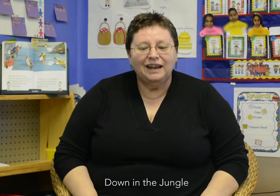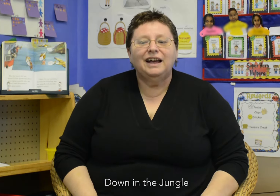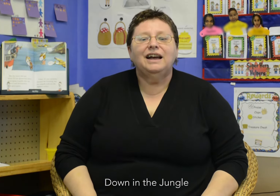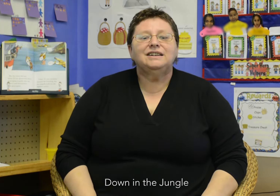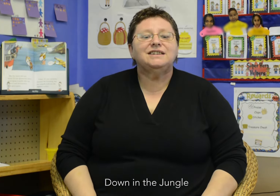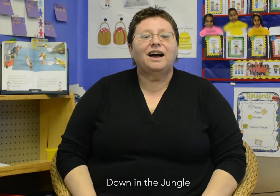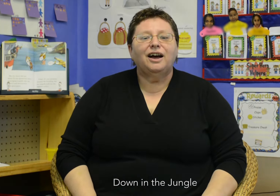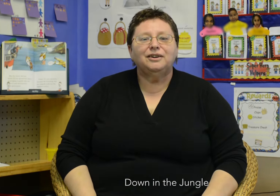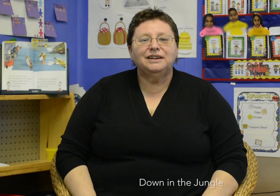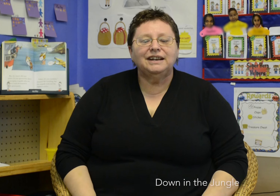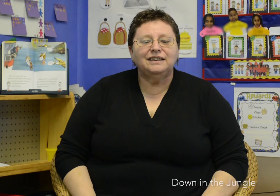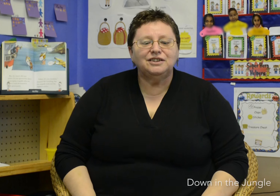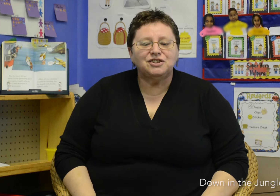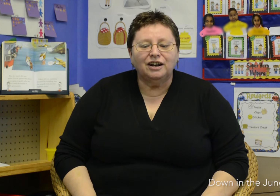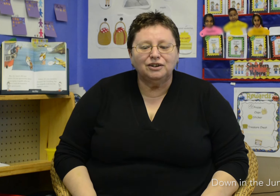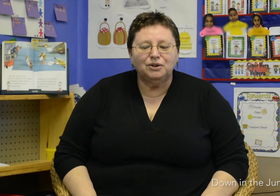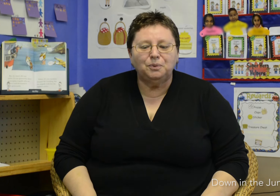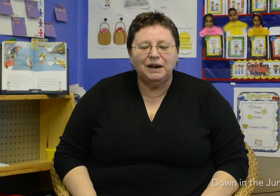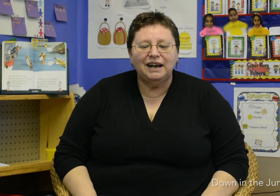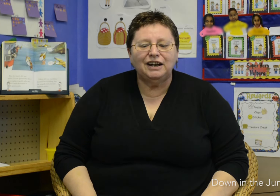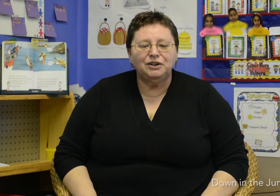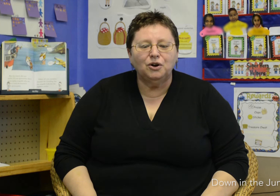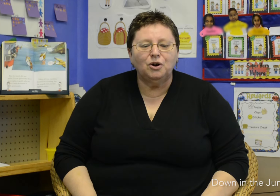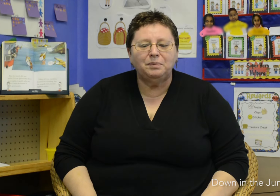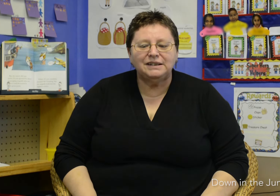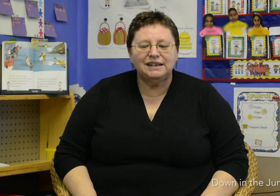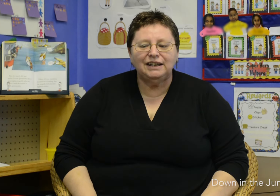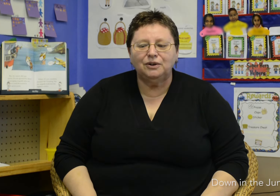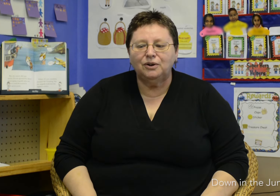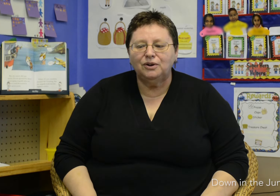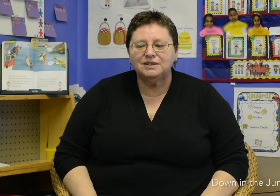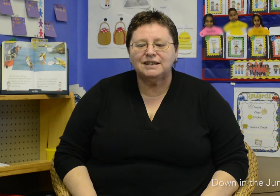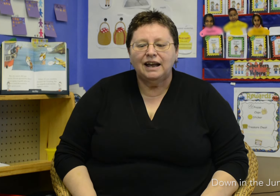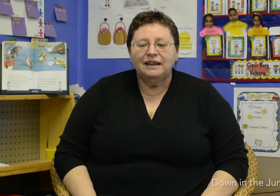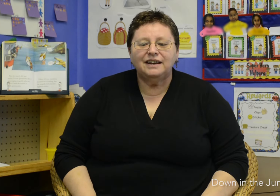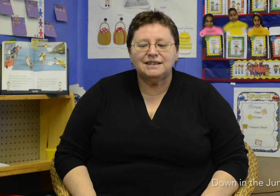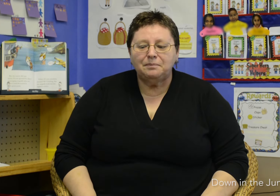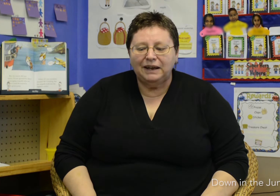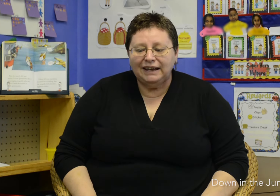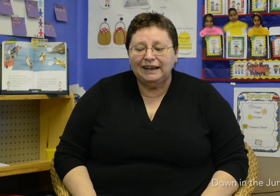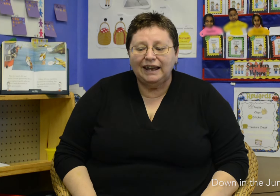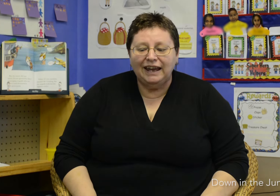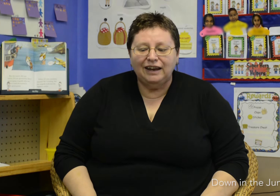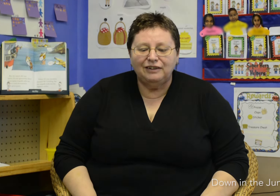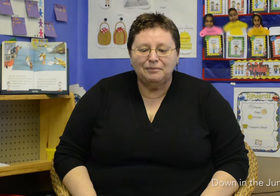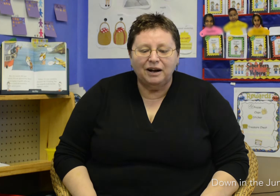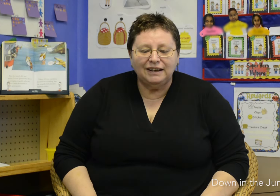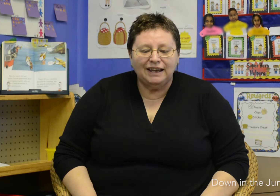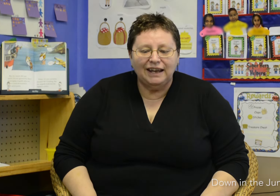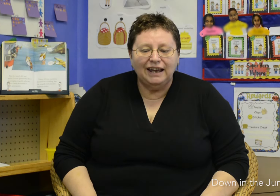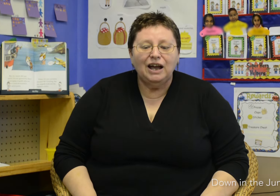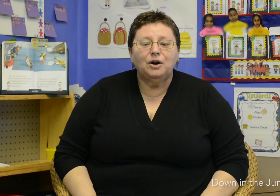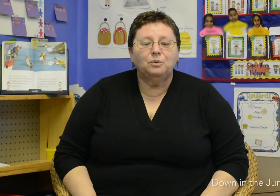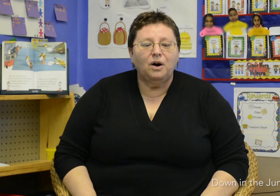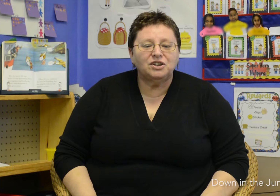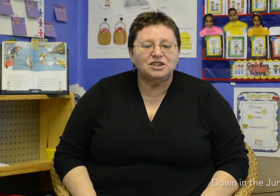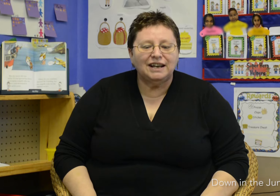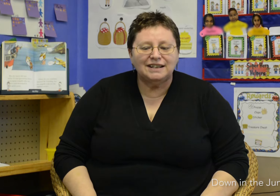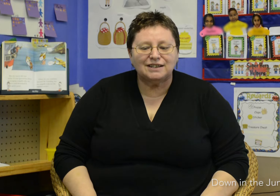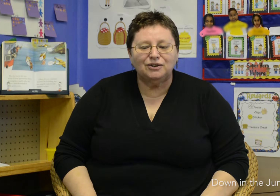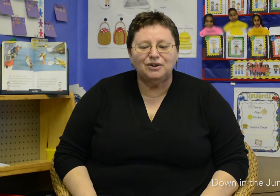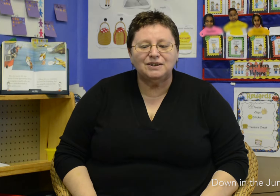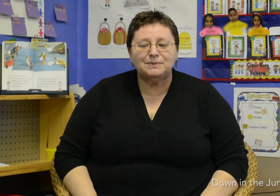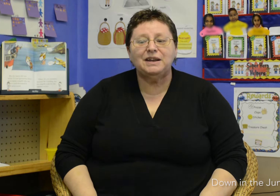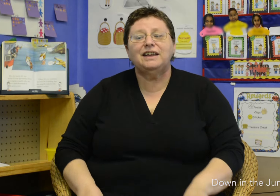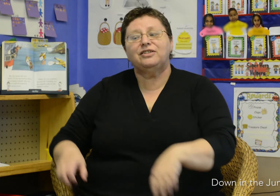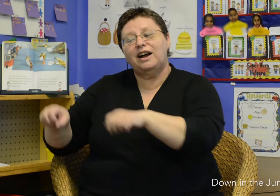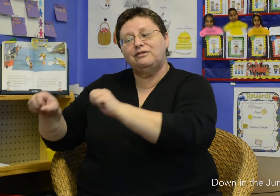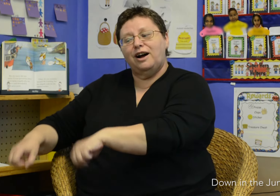Down in the jungle where nobody knows, there's a big hairy monkey washing his clothes with